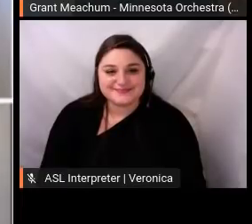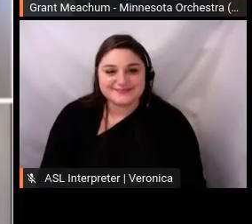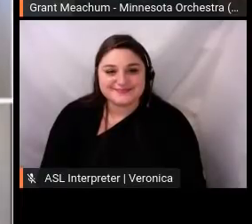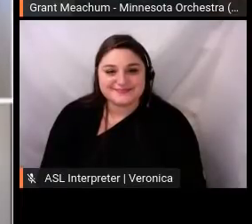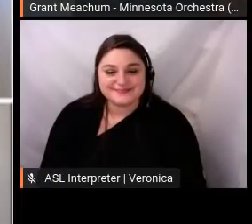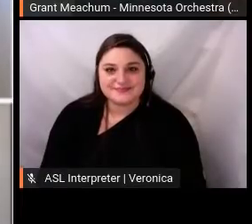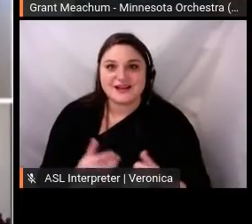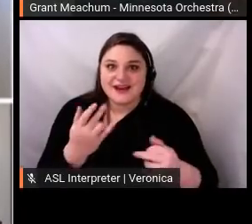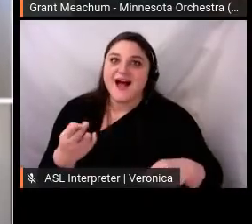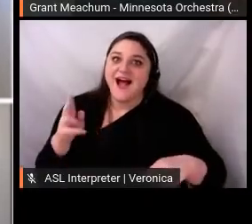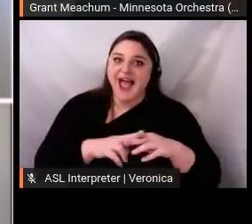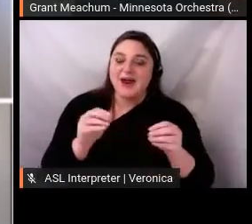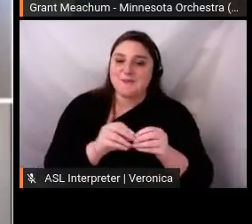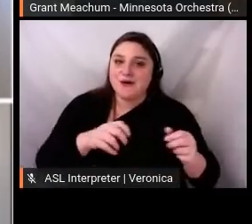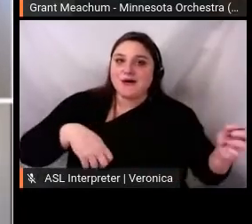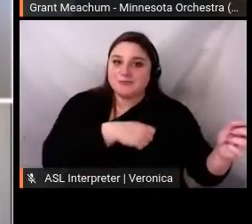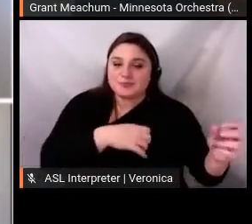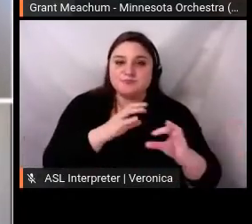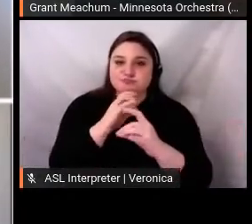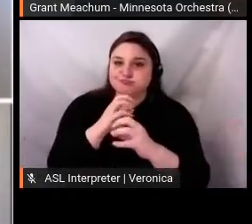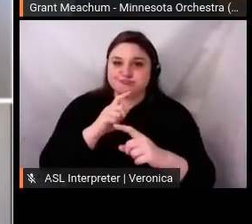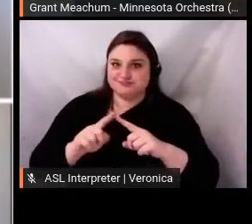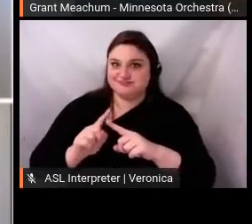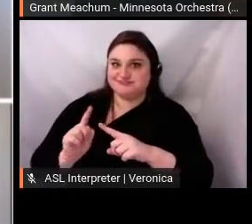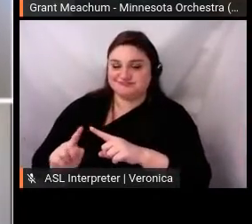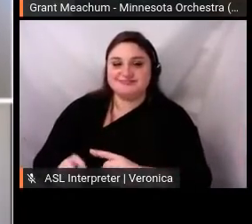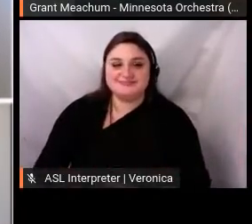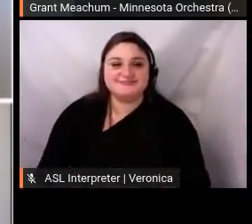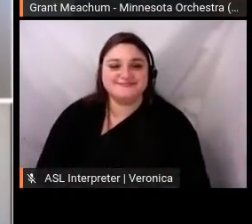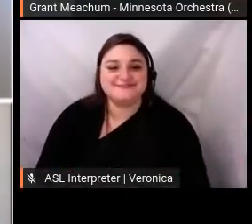(swelling orchestral, all also fast and jaunty)